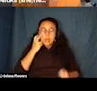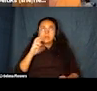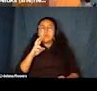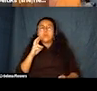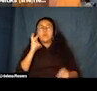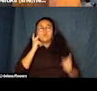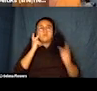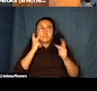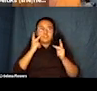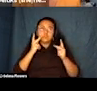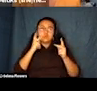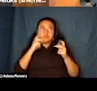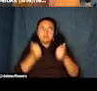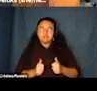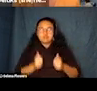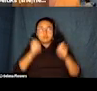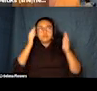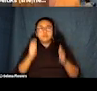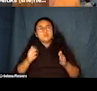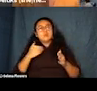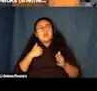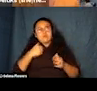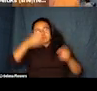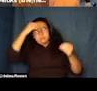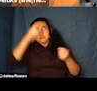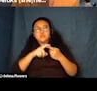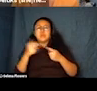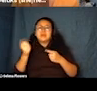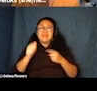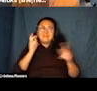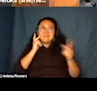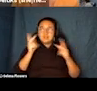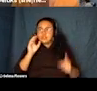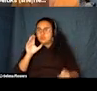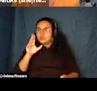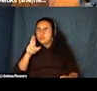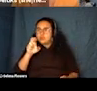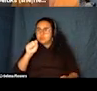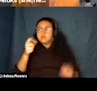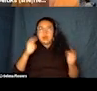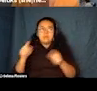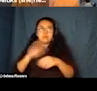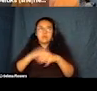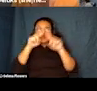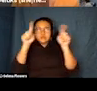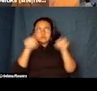information about any visual cues that are happening on a screen. We think about trigger warnings, so that's --